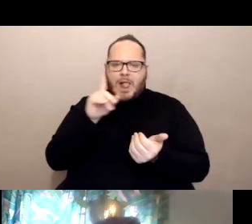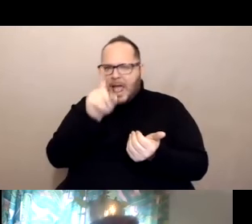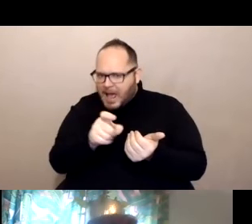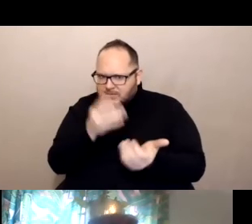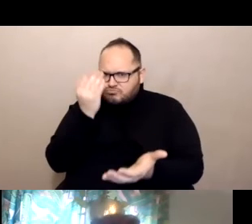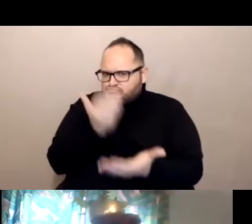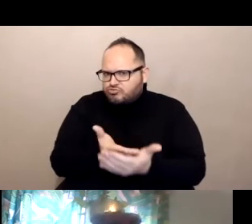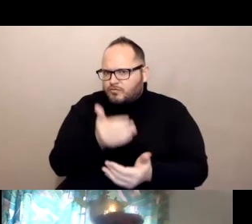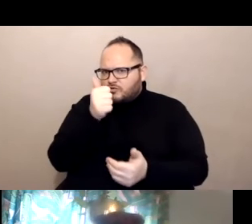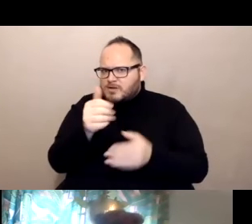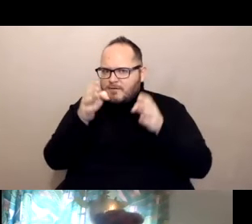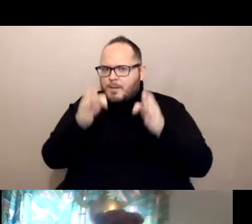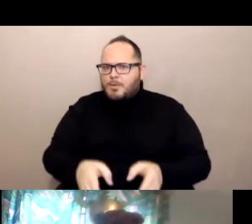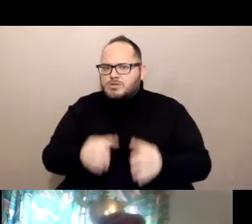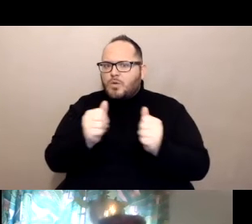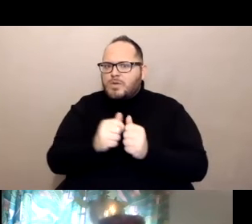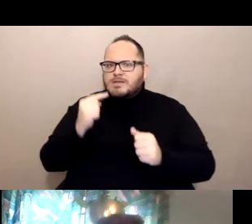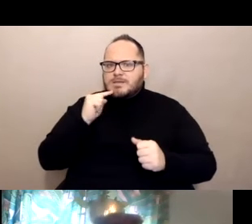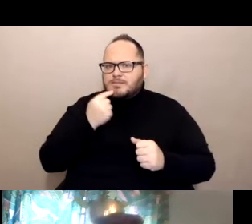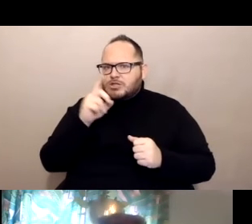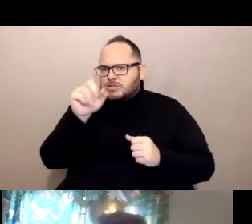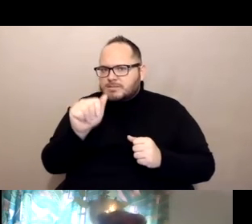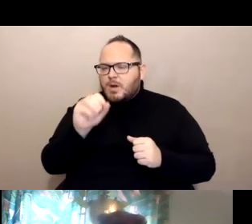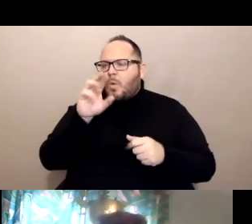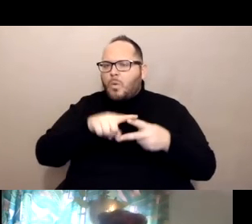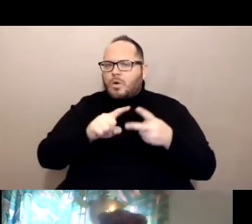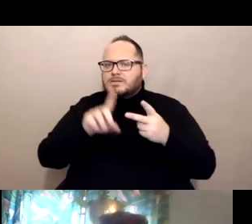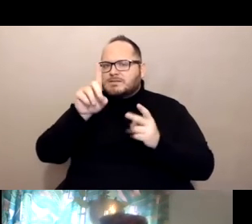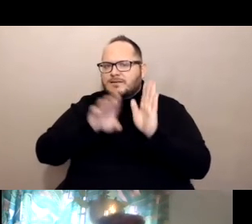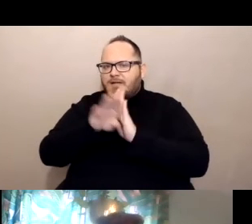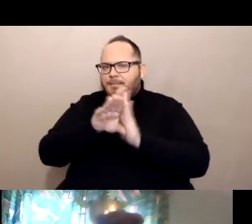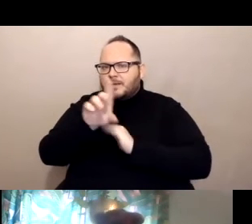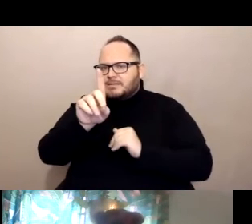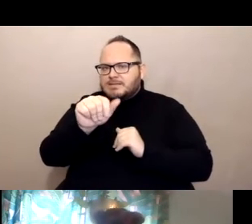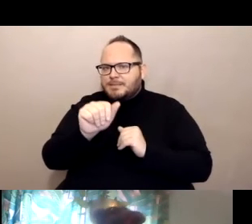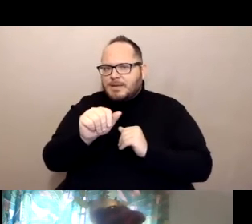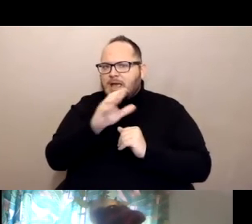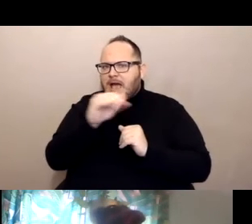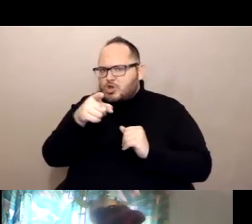with a substantial disability or a developmental disability and is entitled to the vaccine.